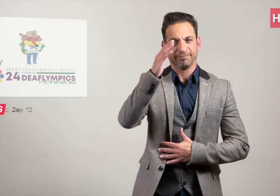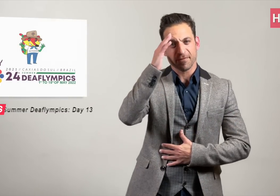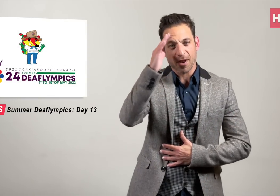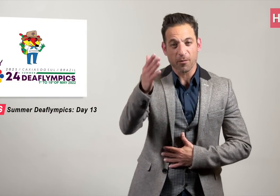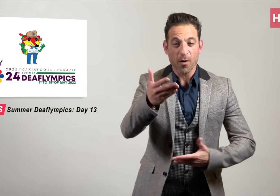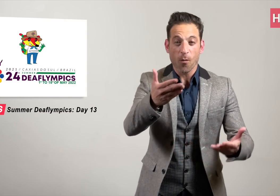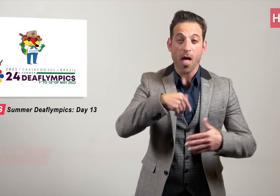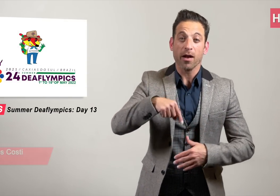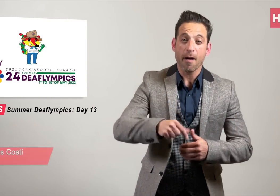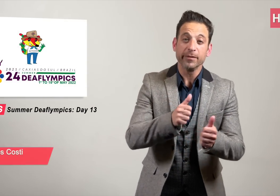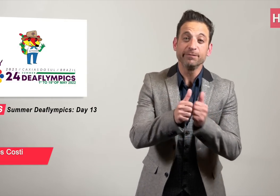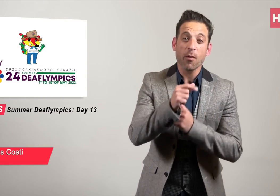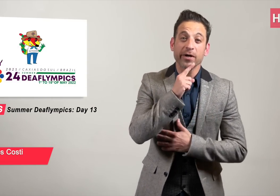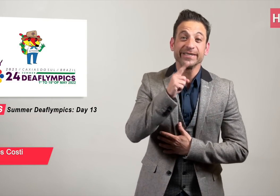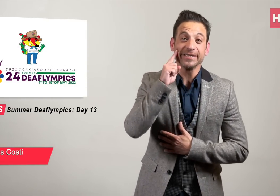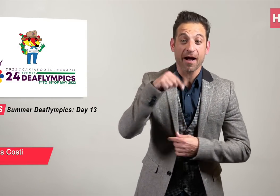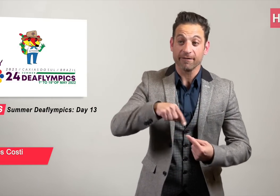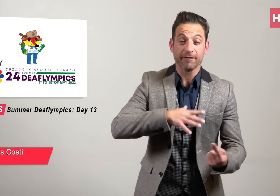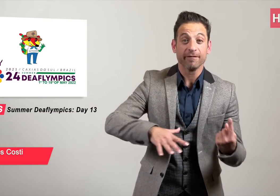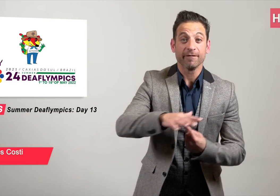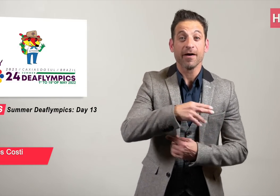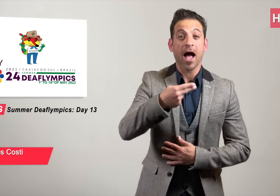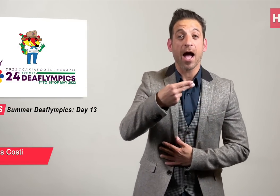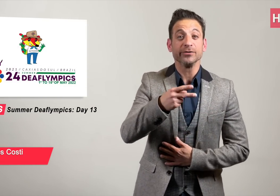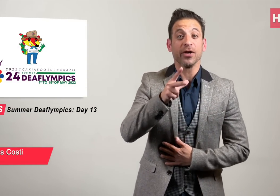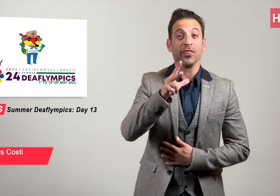Welcome to DeafSports at H3 World TV.